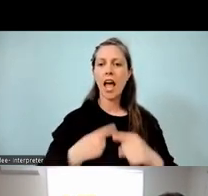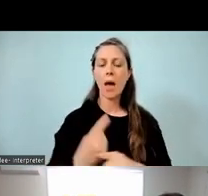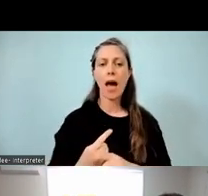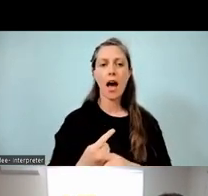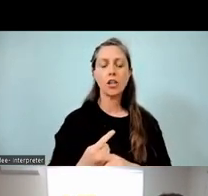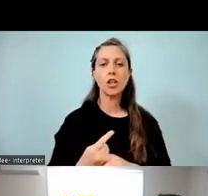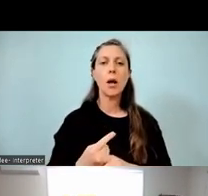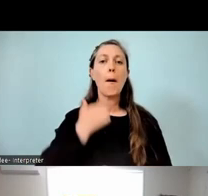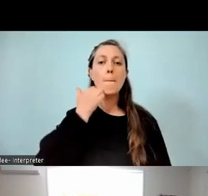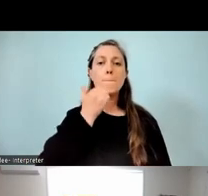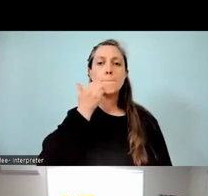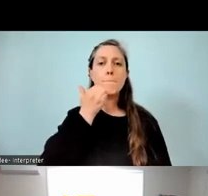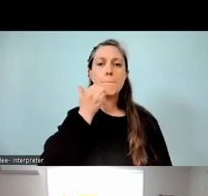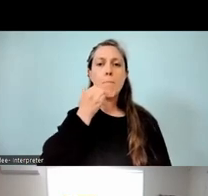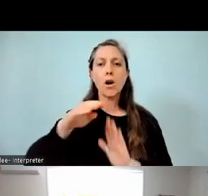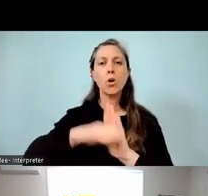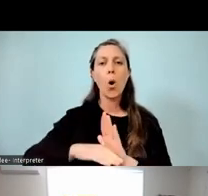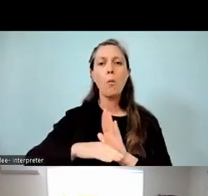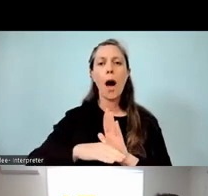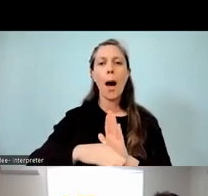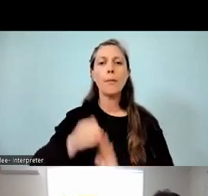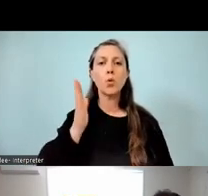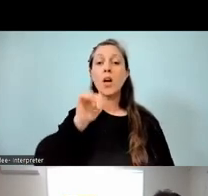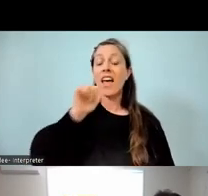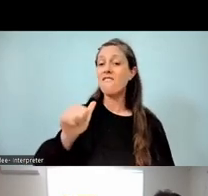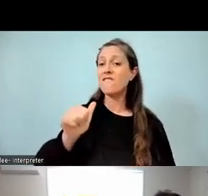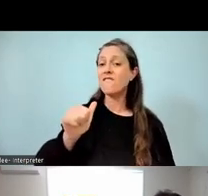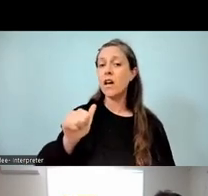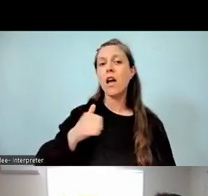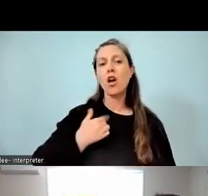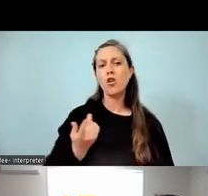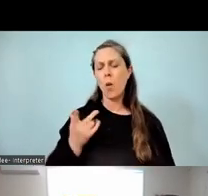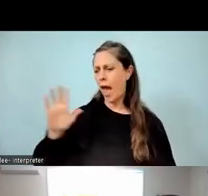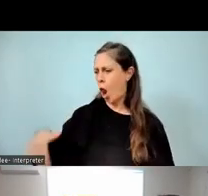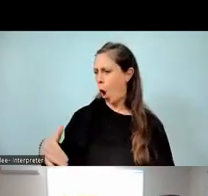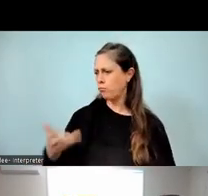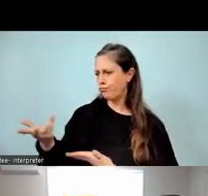'cause as a whānau who speak Māori at home, of course that was a consideration and a hope for us.